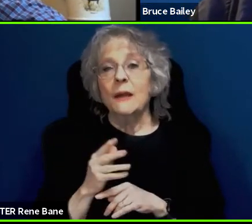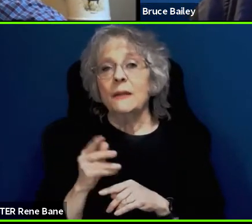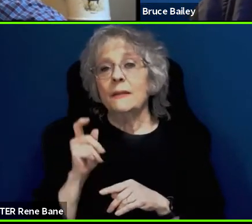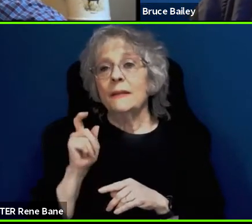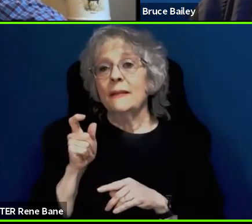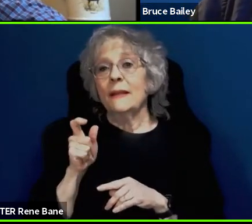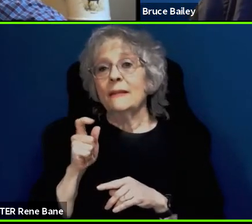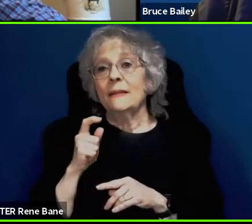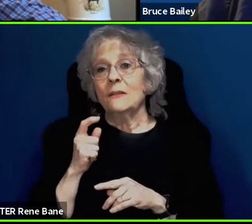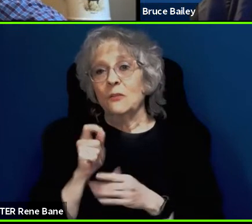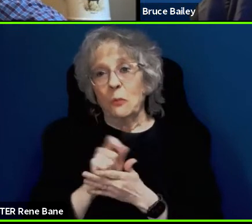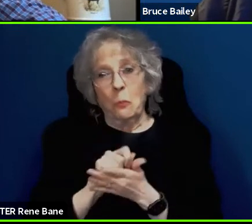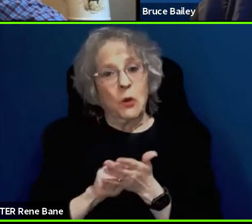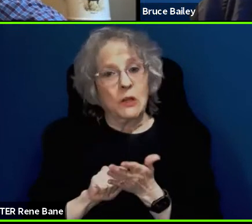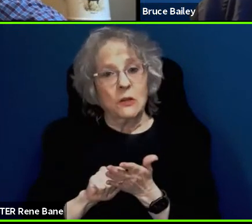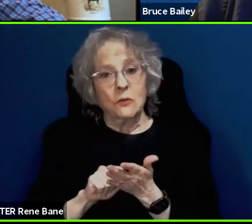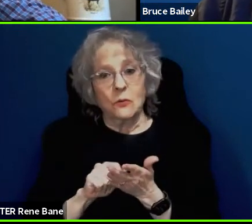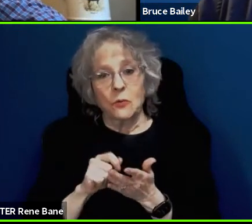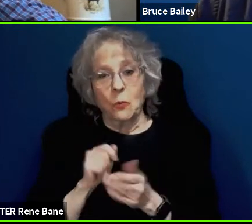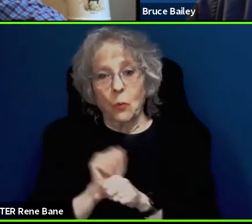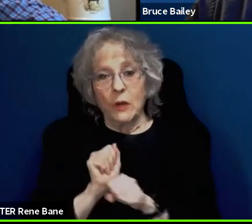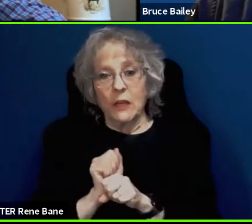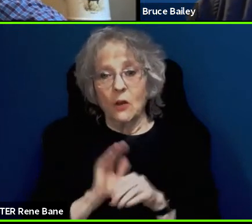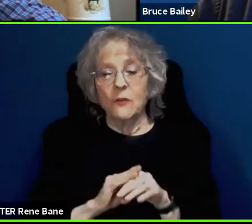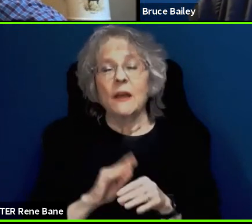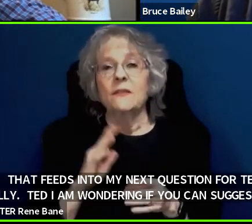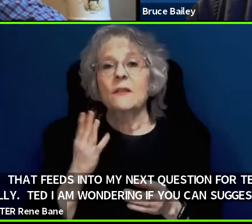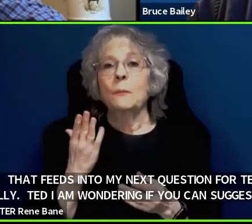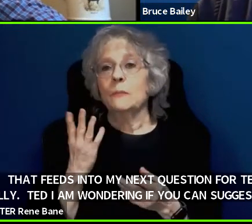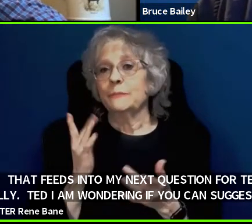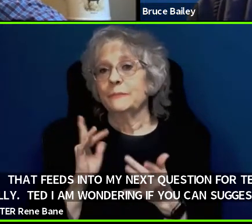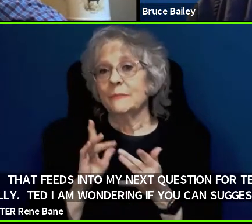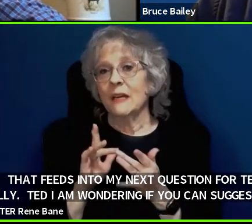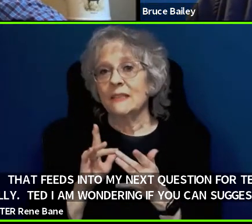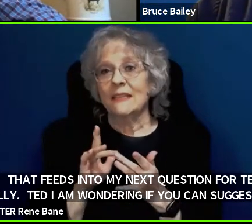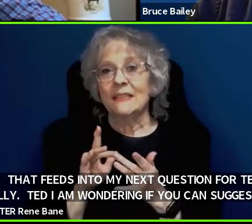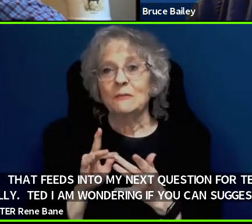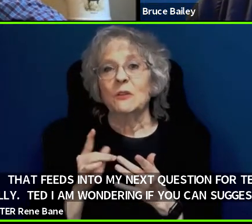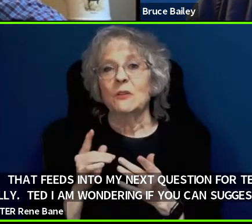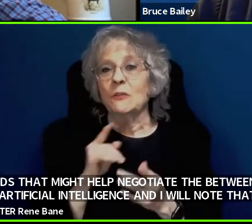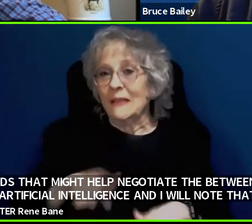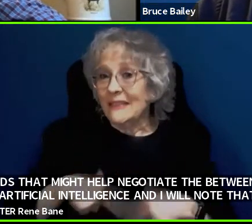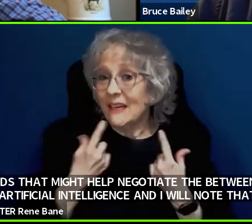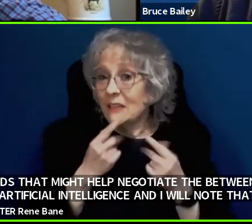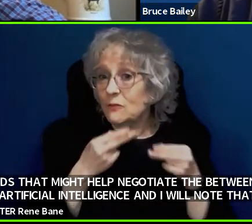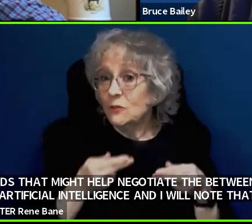to an automated chat bot. >> Ted Guild: So, off hand,